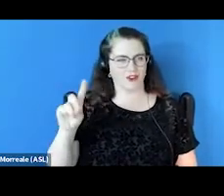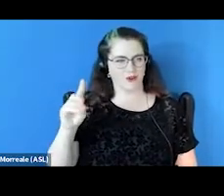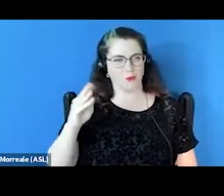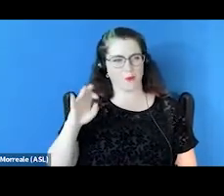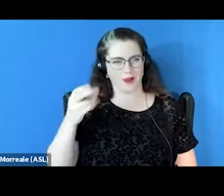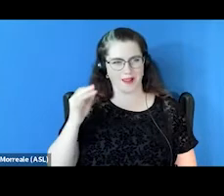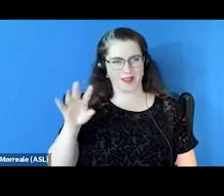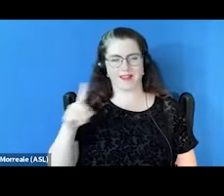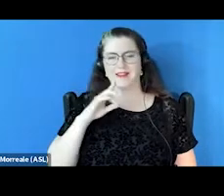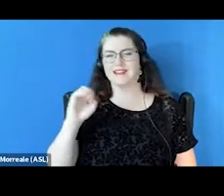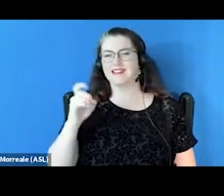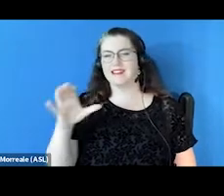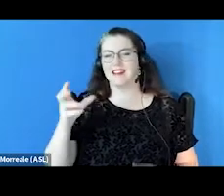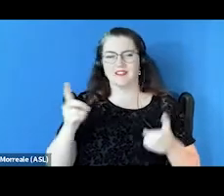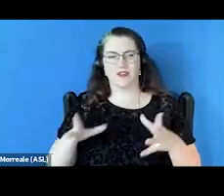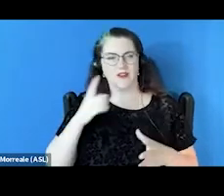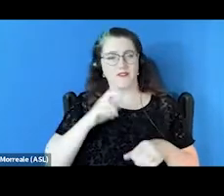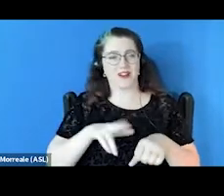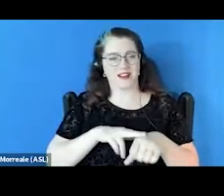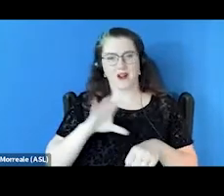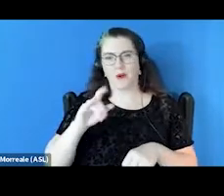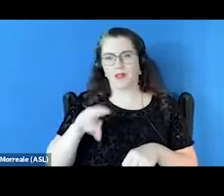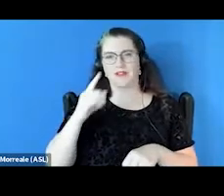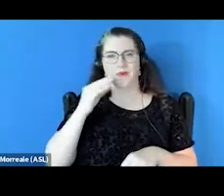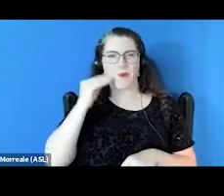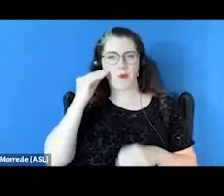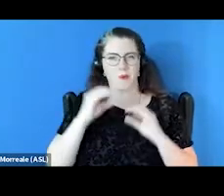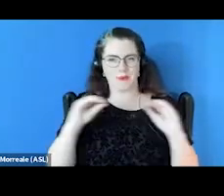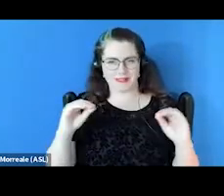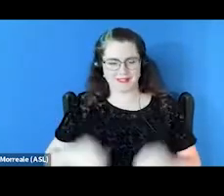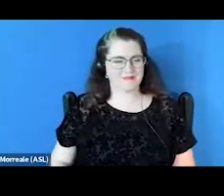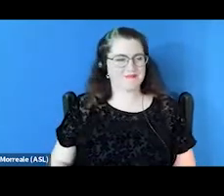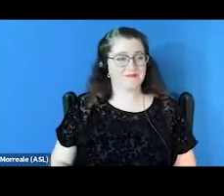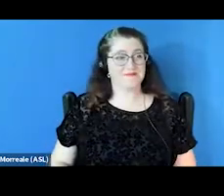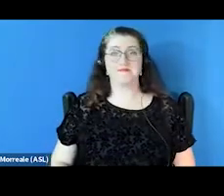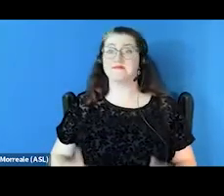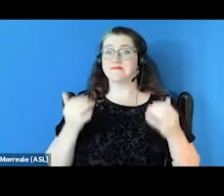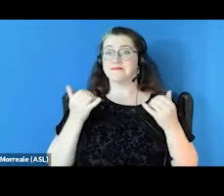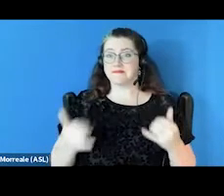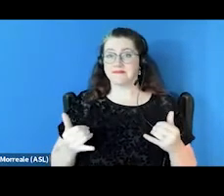of the National Coalition for the Homeless. And so with that and without further ado,